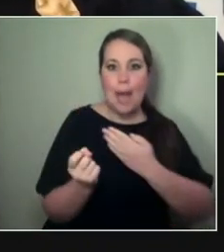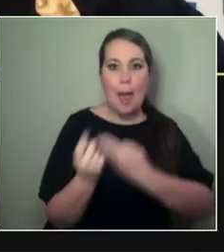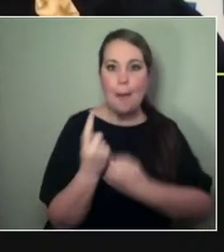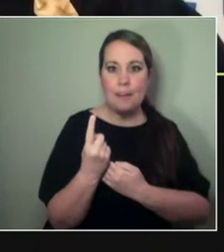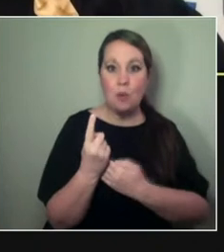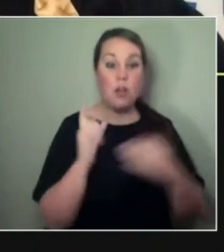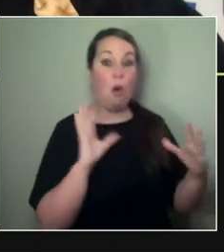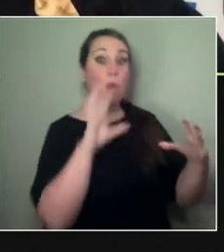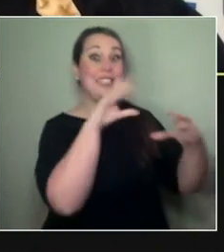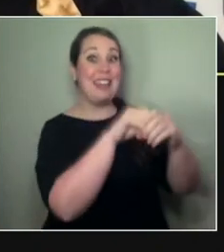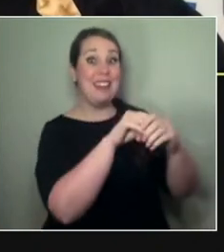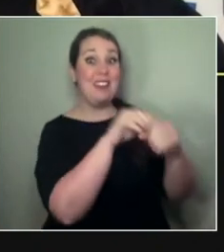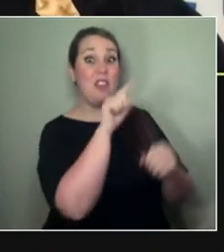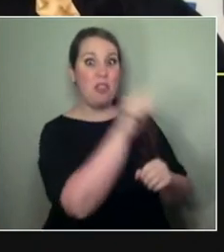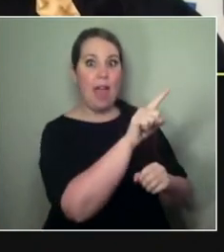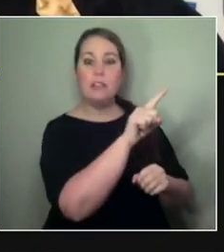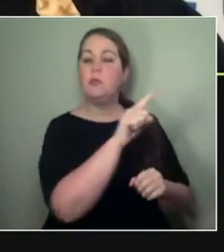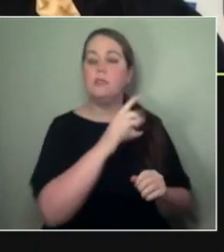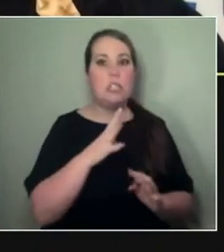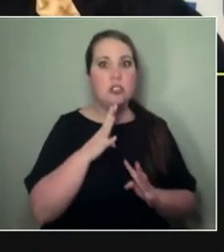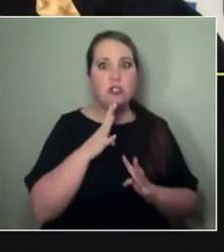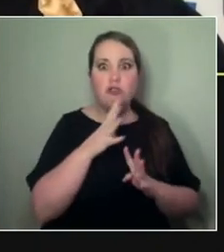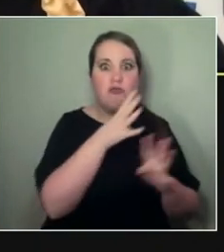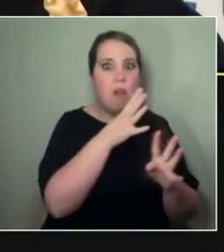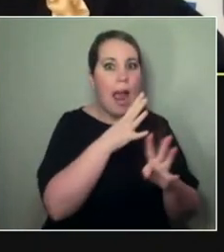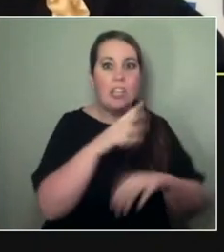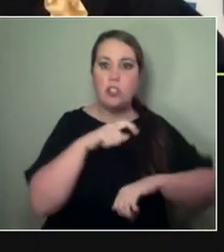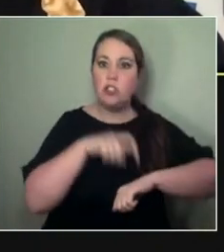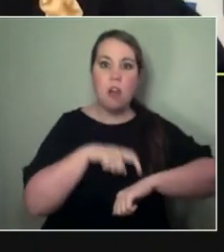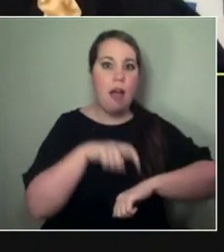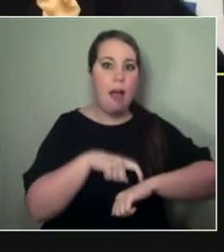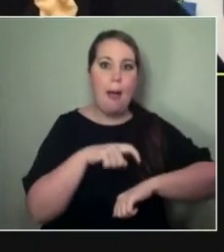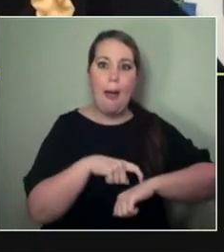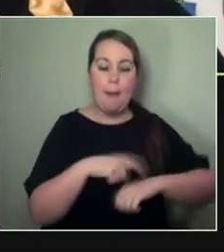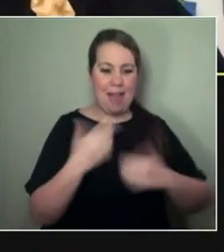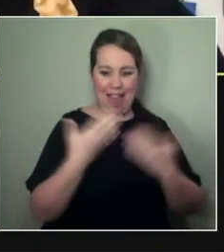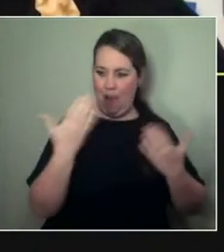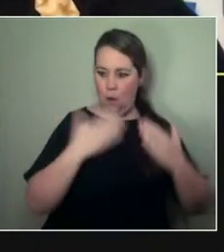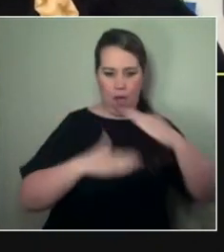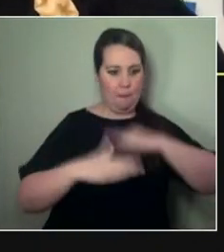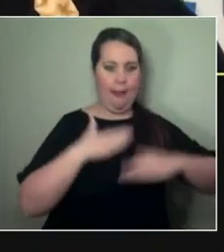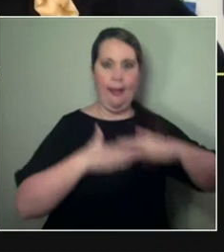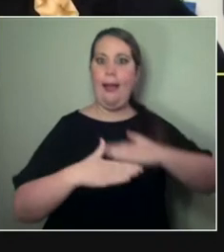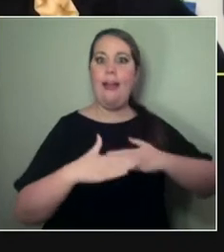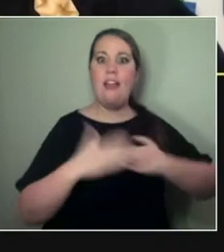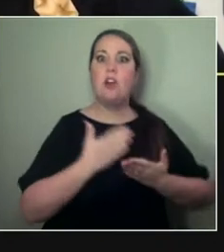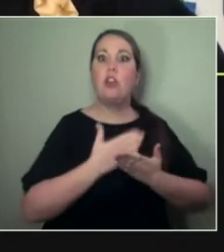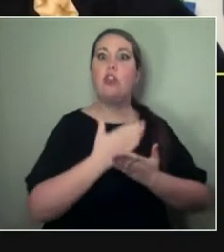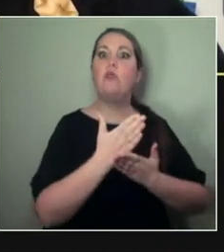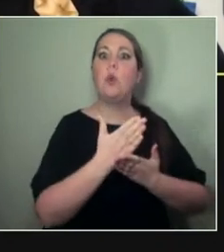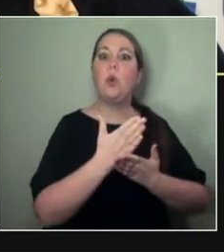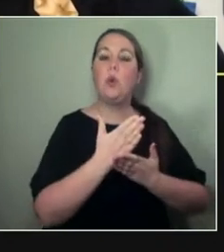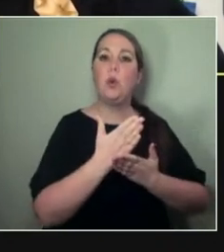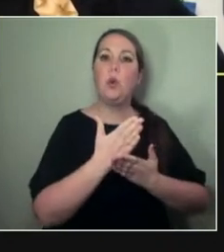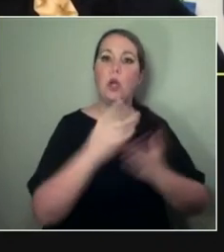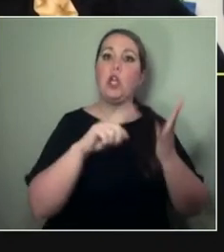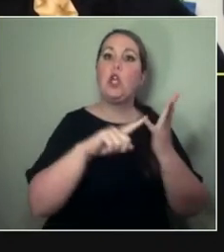very strange to sort of know how to behave and things like that. And so we started really thinking about